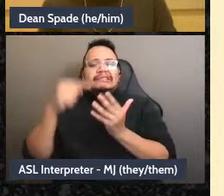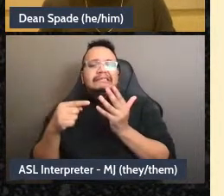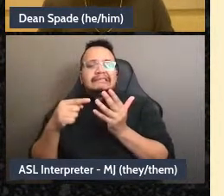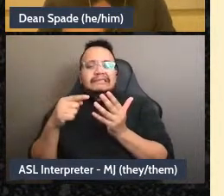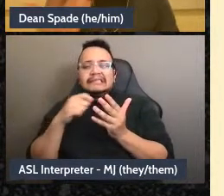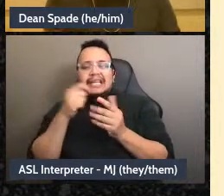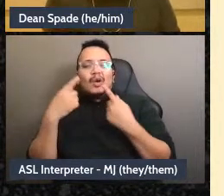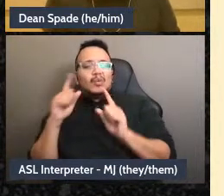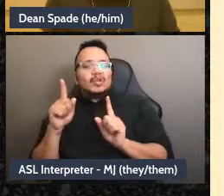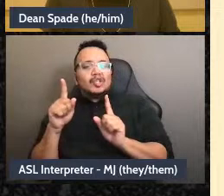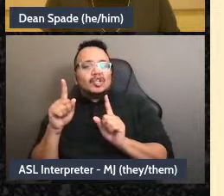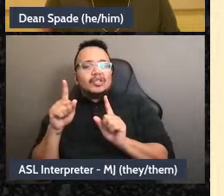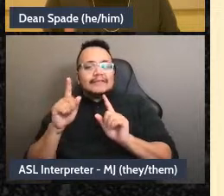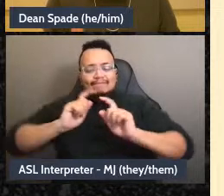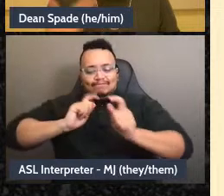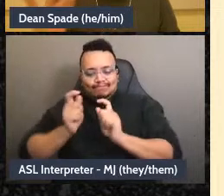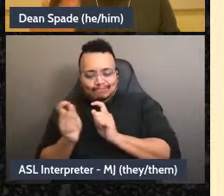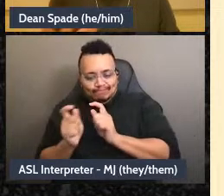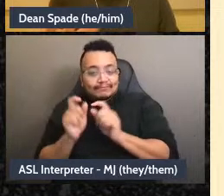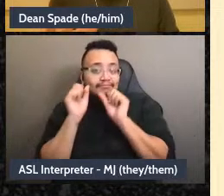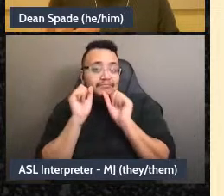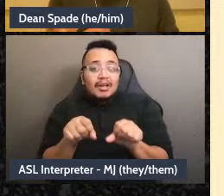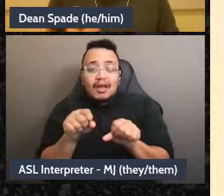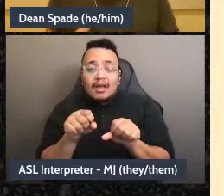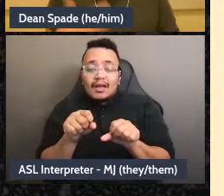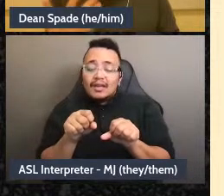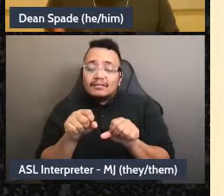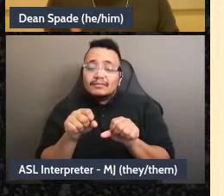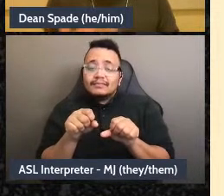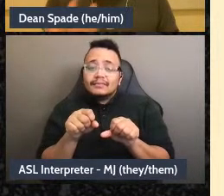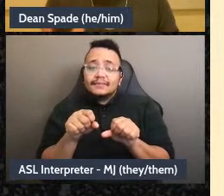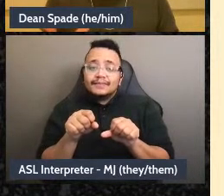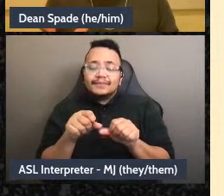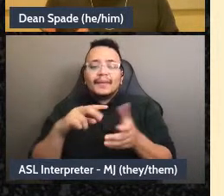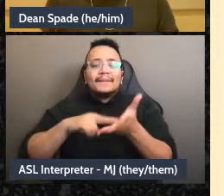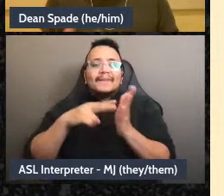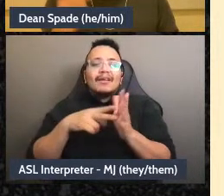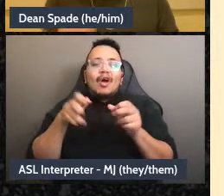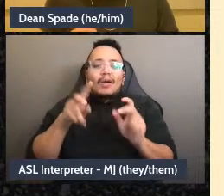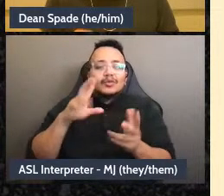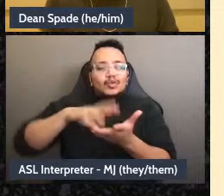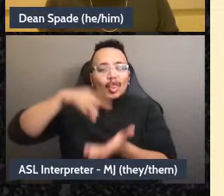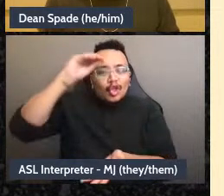then we bring that proposal. And so there's this sense of learning and growing instead of winning,